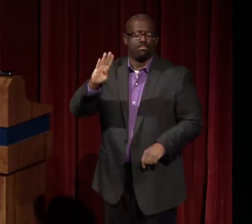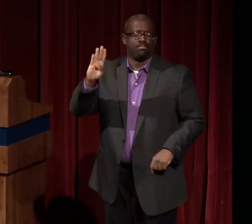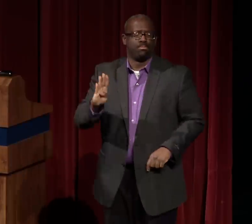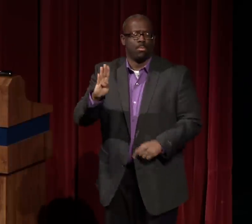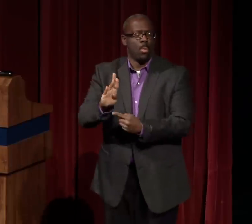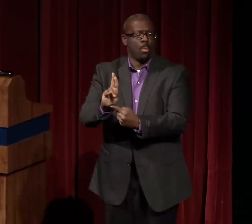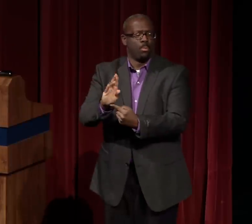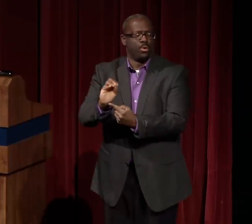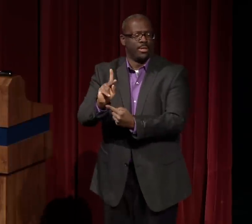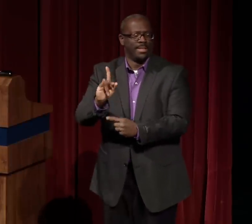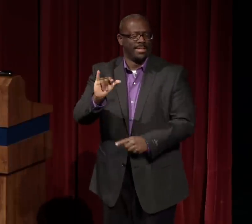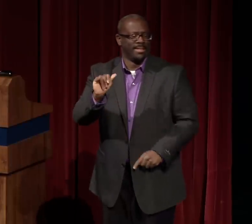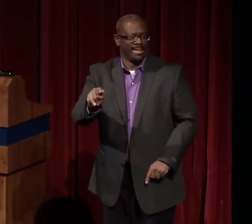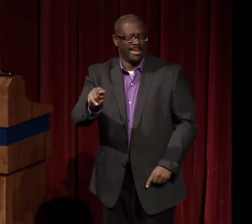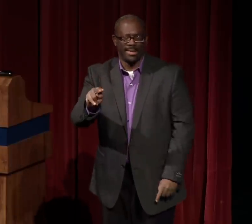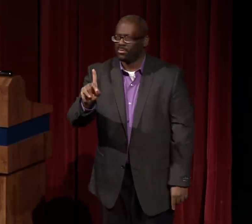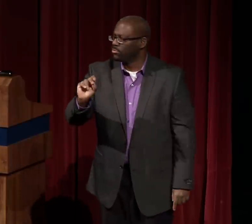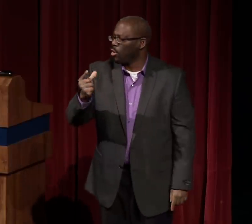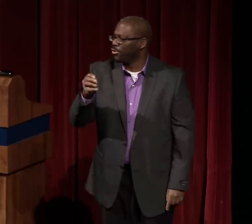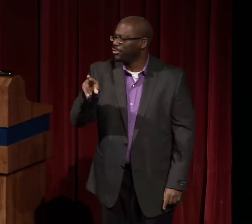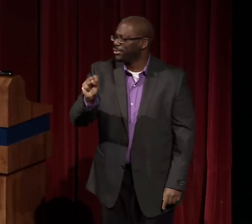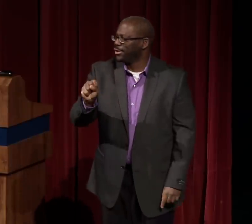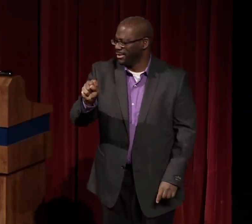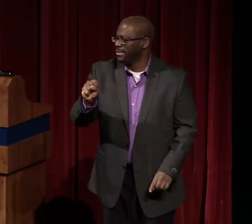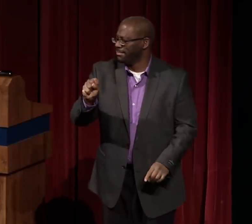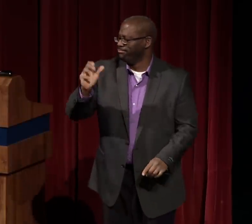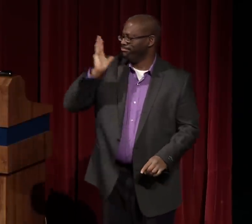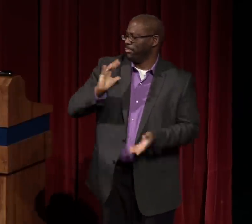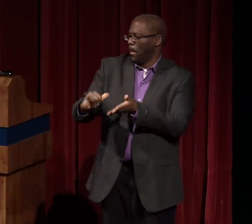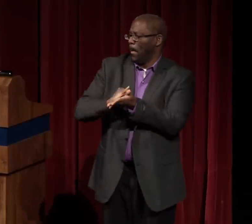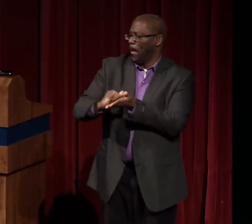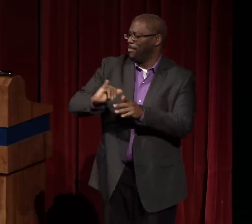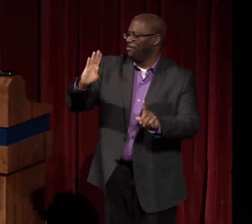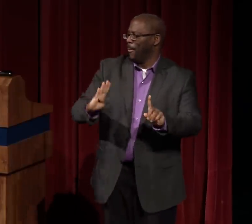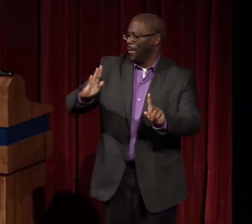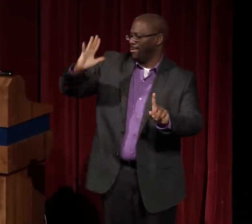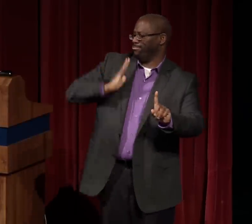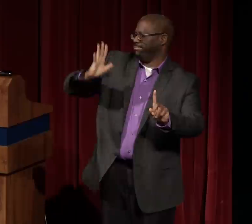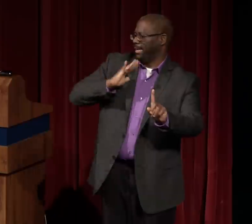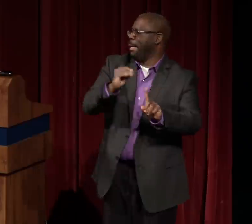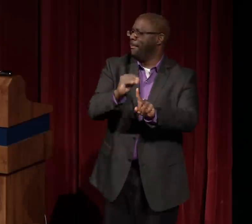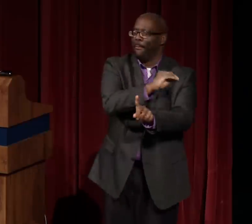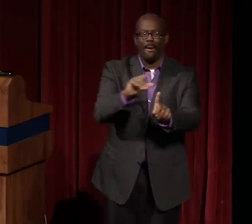He was involved in the Brooklyn Dodgers. He was a member of the Brooklyn Dodgers baseball team,